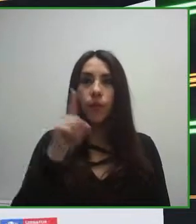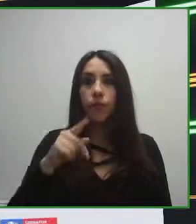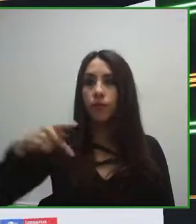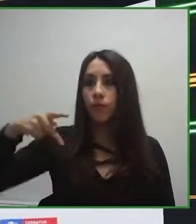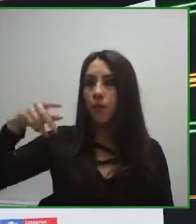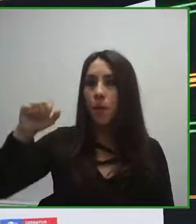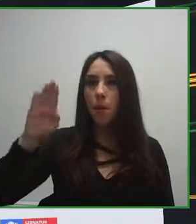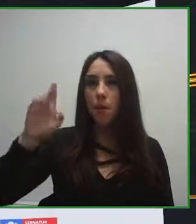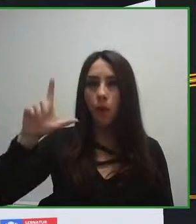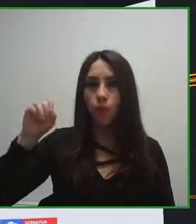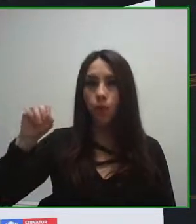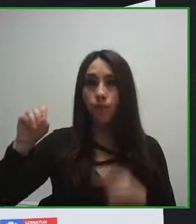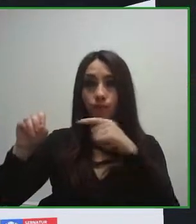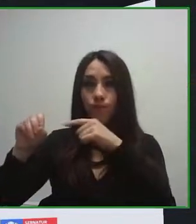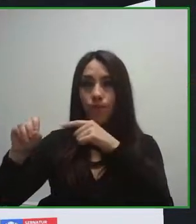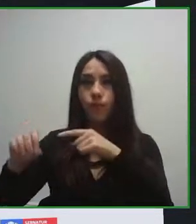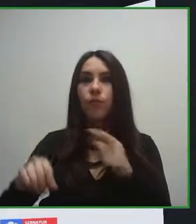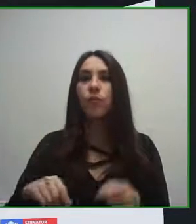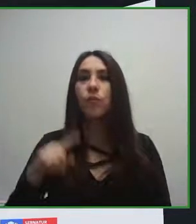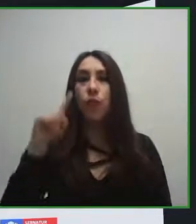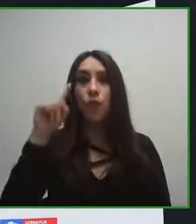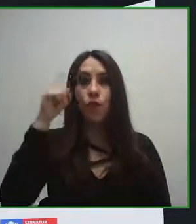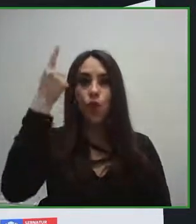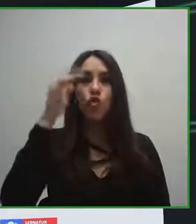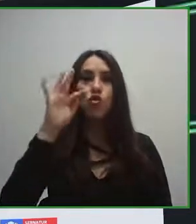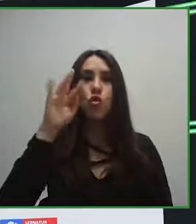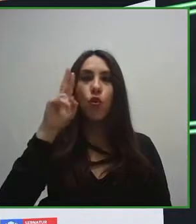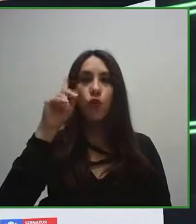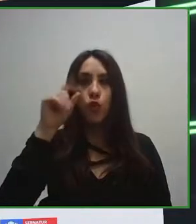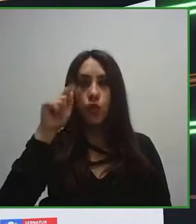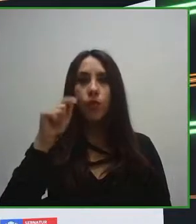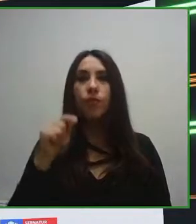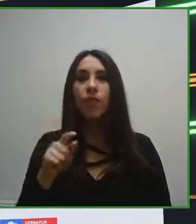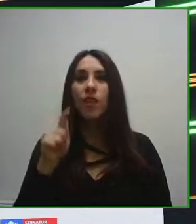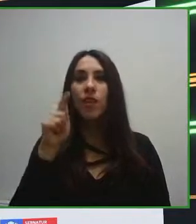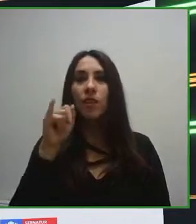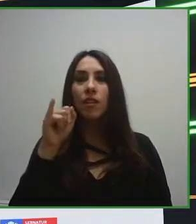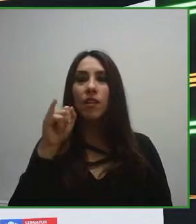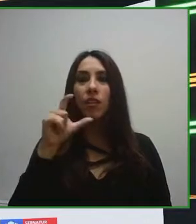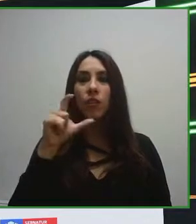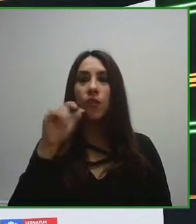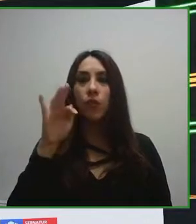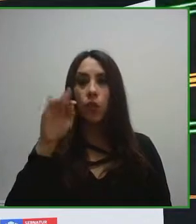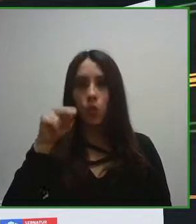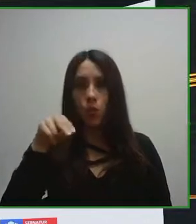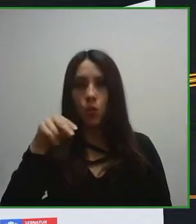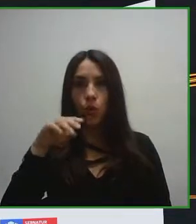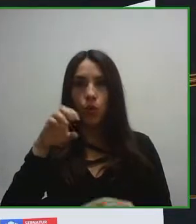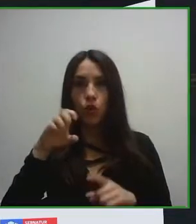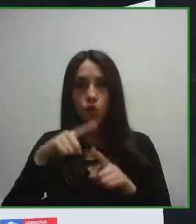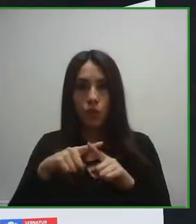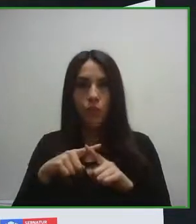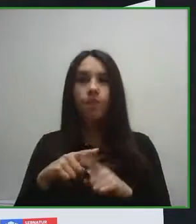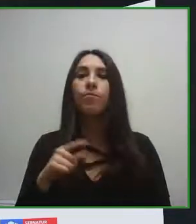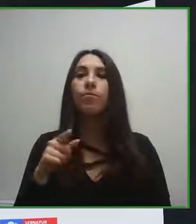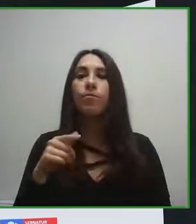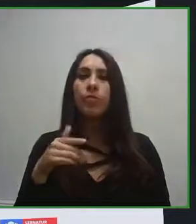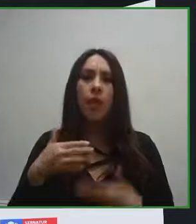Asociación Tiflonexos an Argentinian online library that is in Latinamerica that facilitates